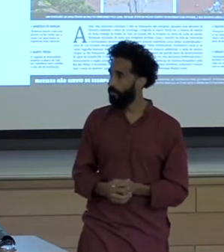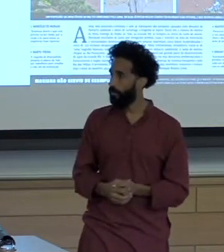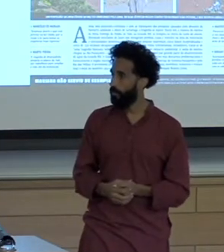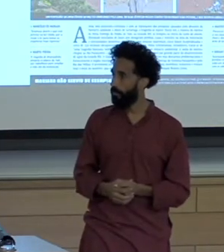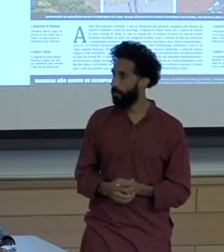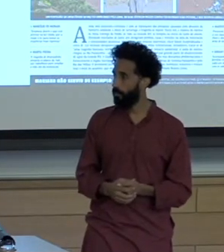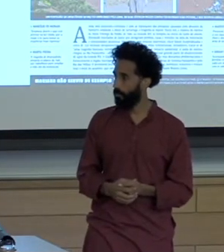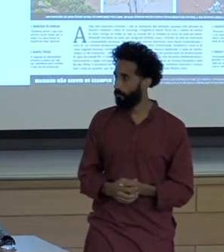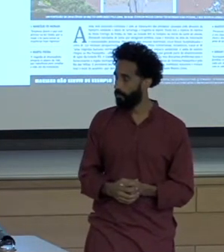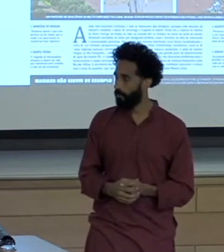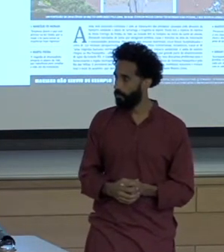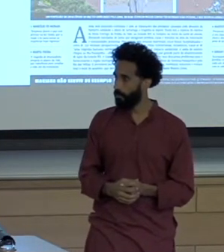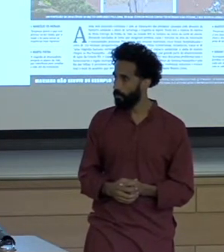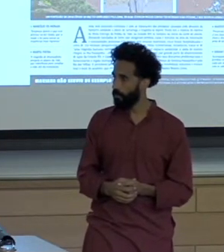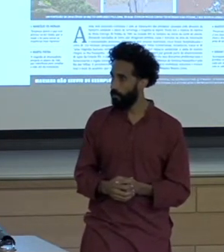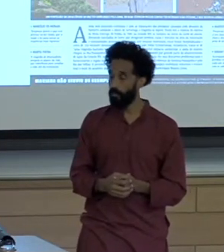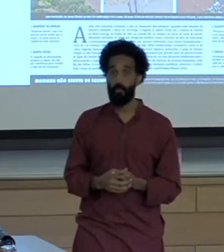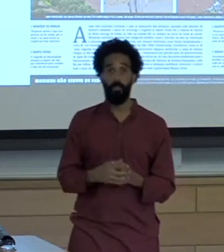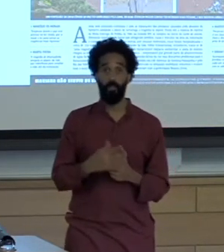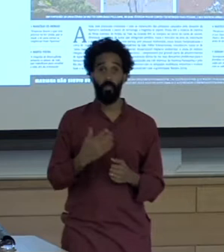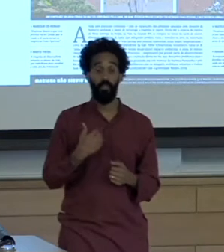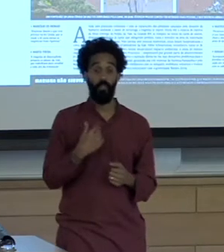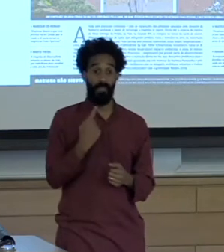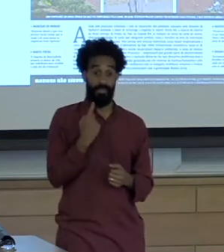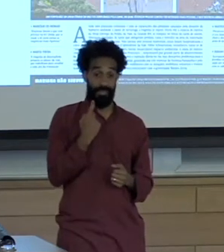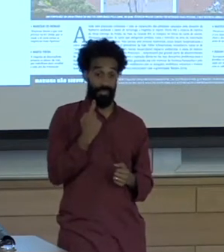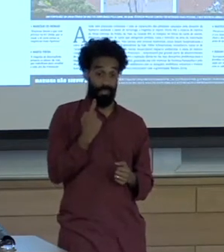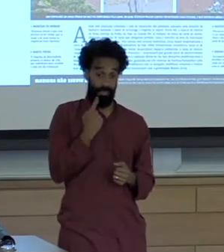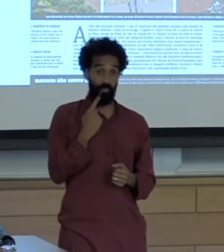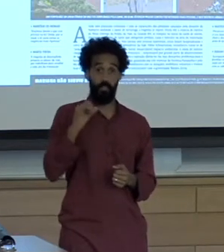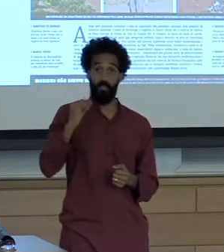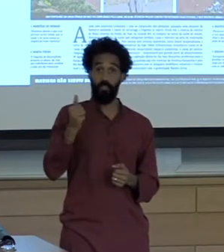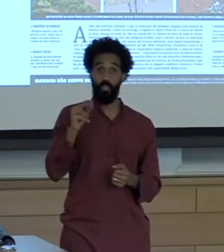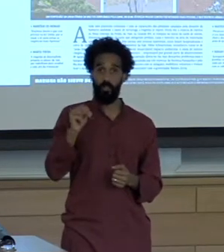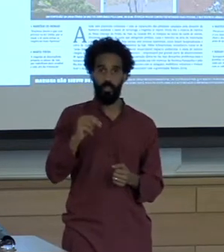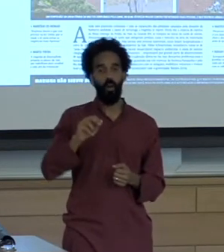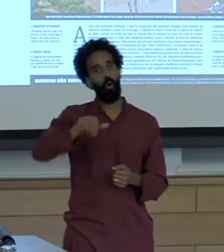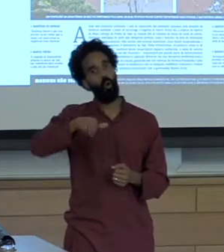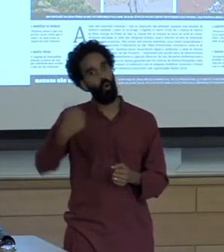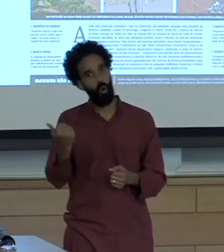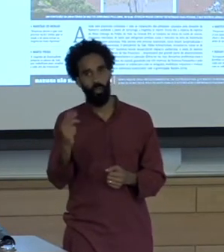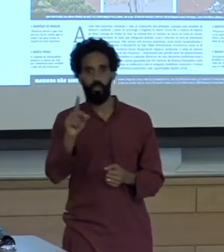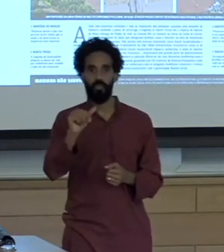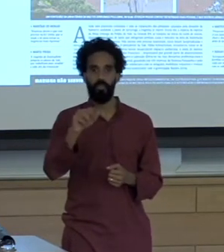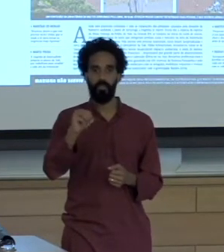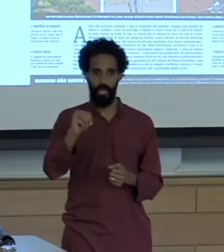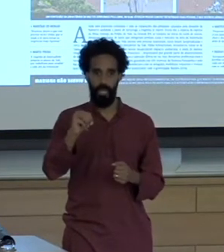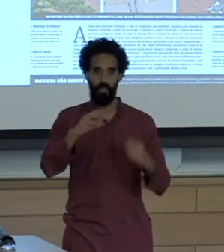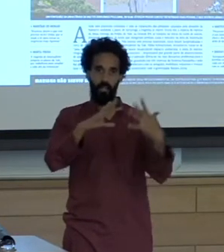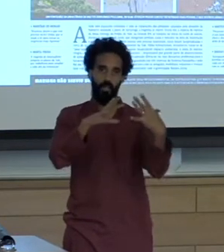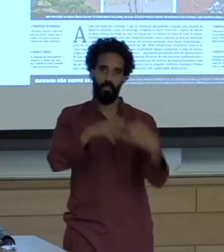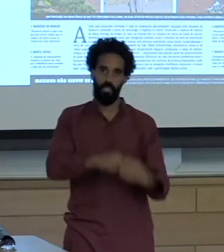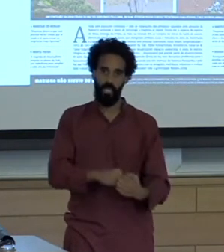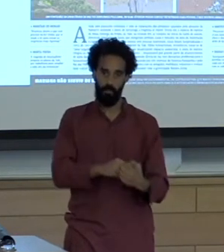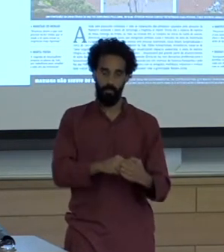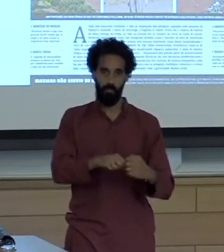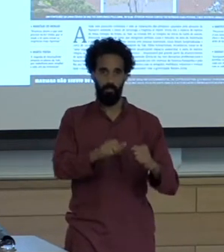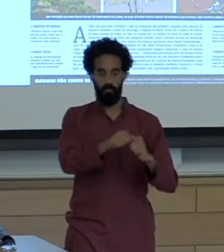Because in January of this year a new tailings dam collapse became one of the worst mining disasters in the world